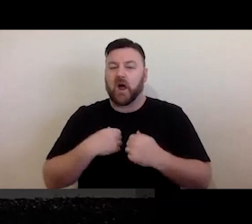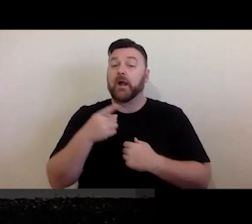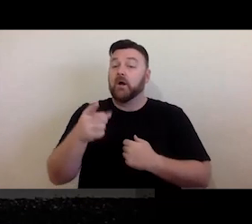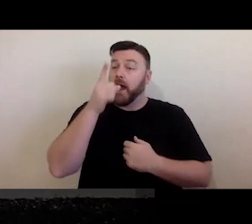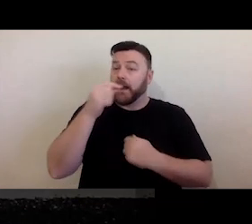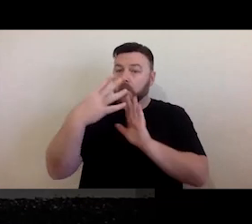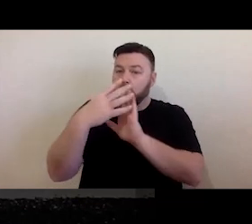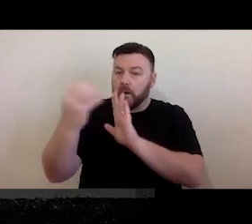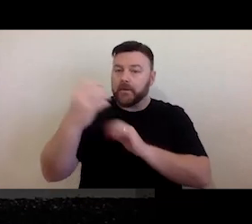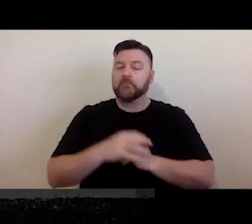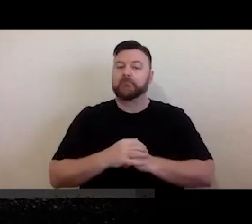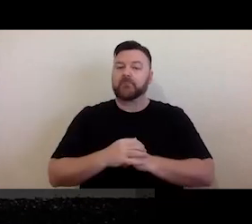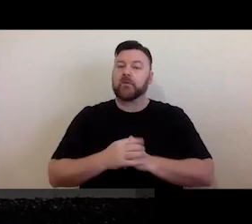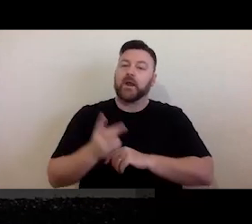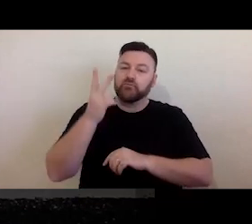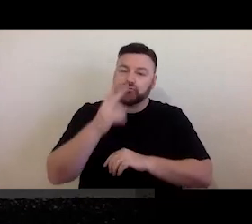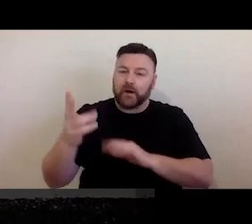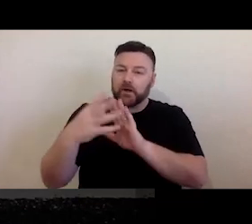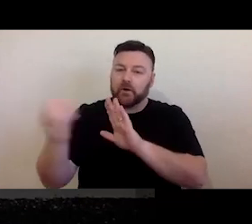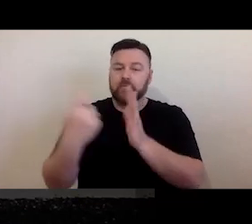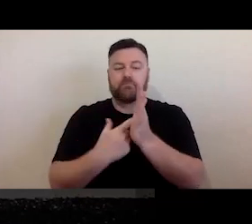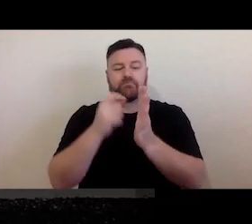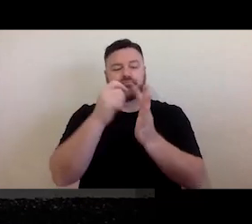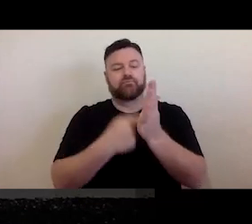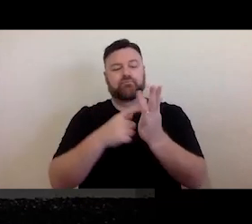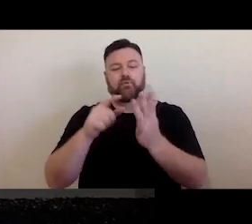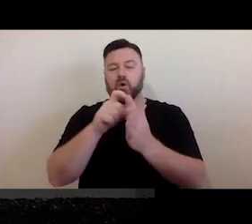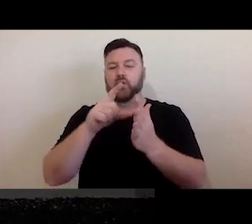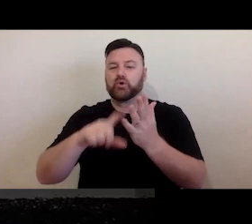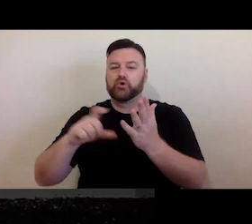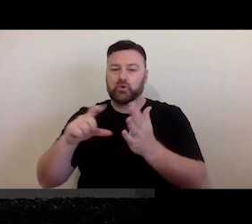material, as I mentioned earlier, communicate - which is the